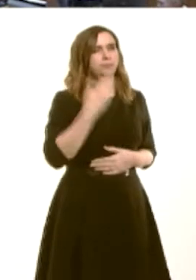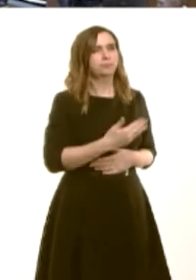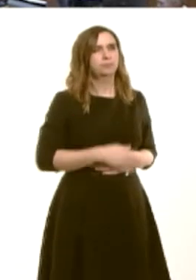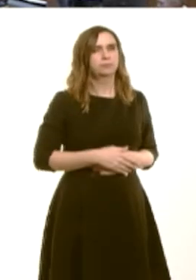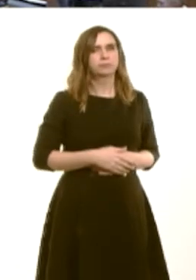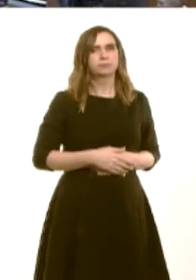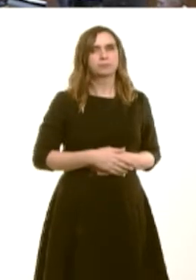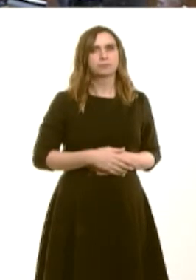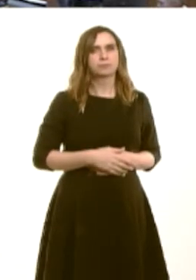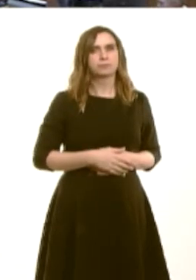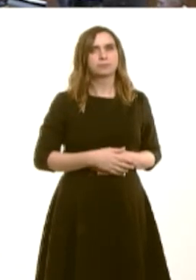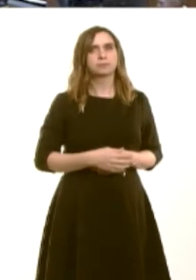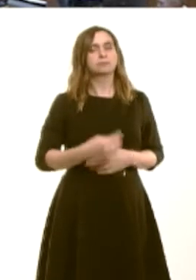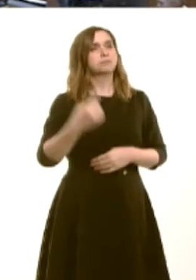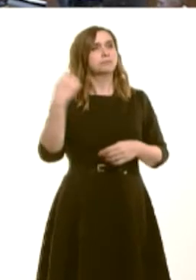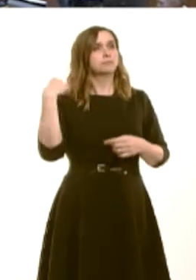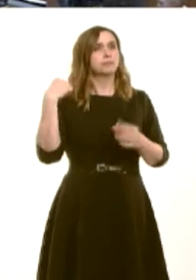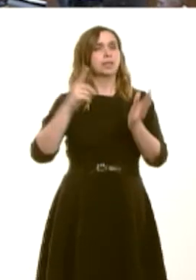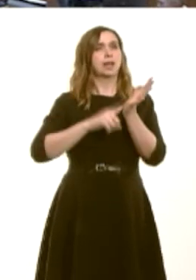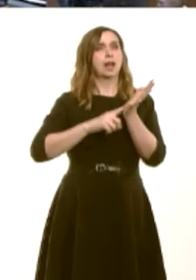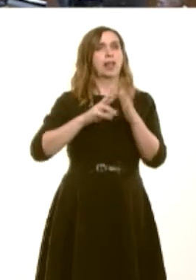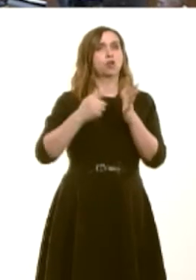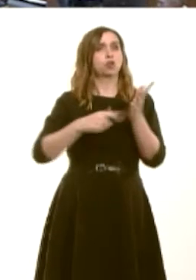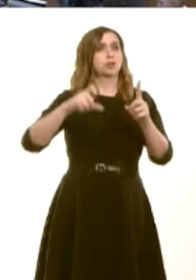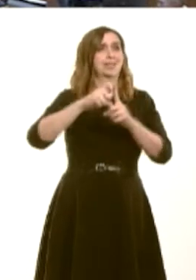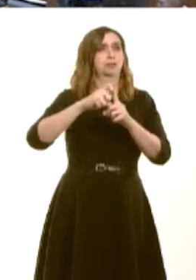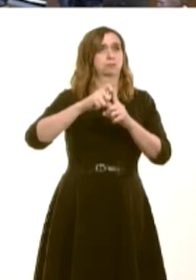and the surrounding communities anxiously await the response by the Builth Wells medical